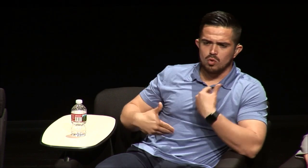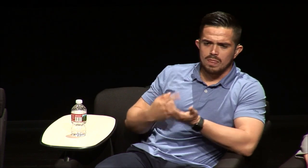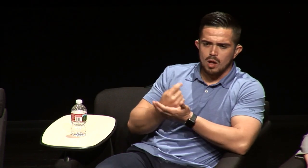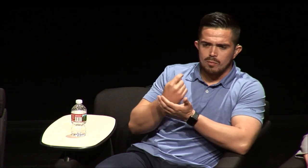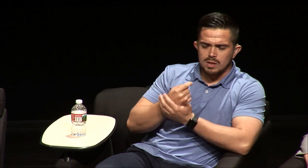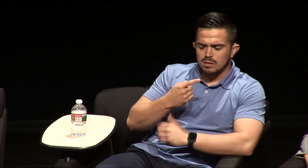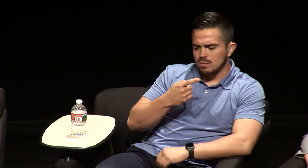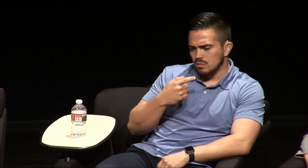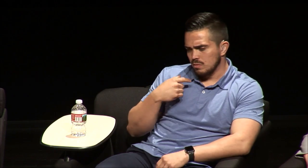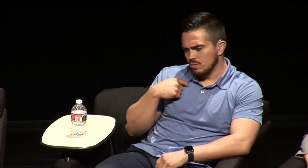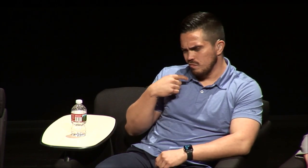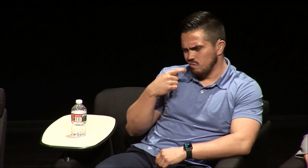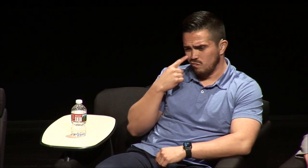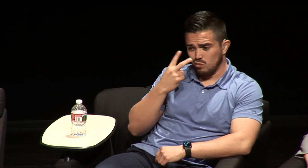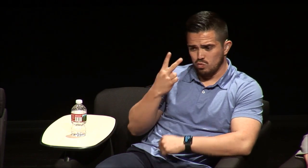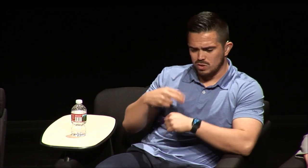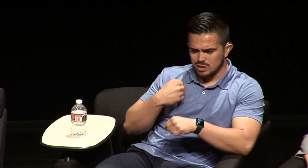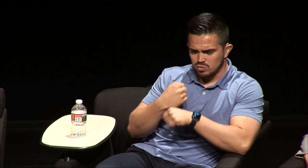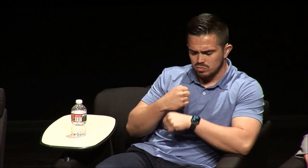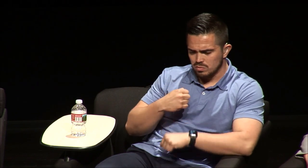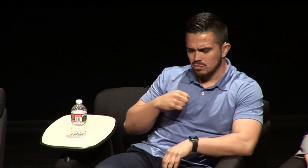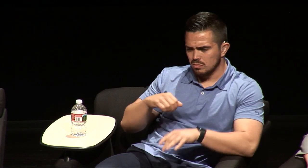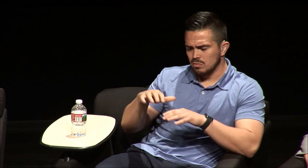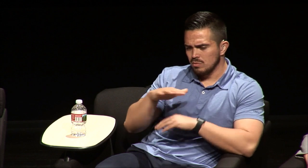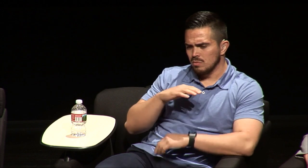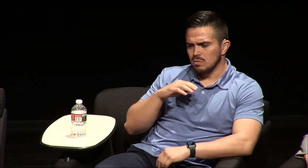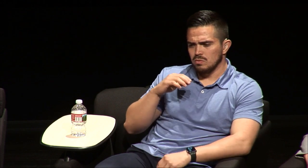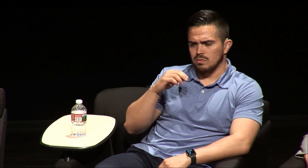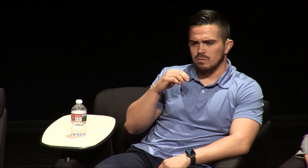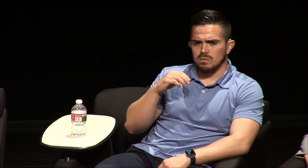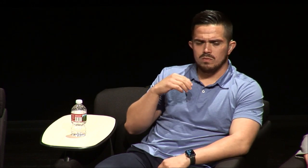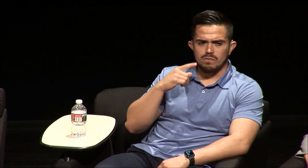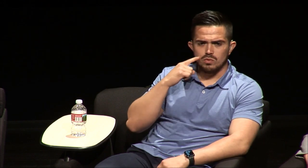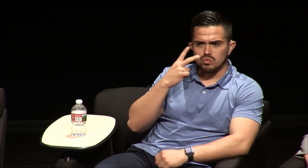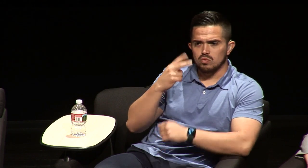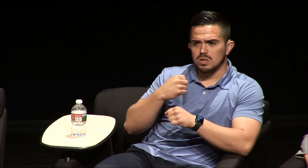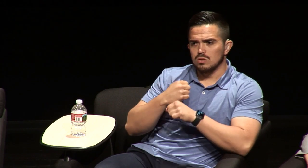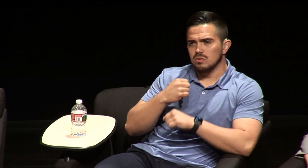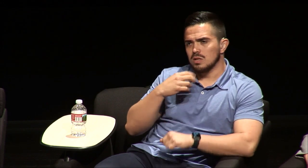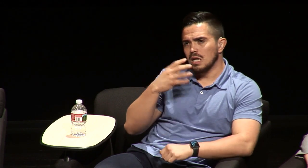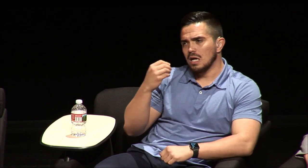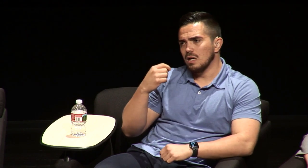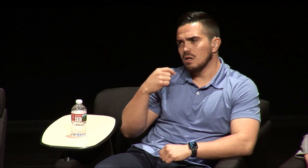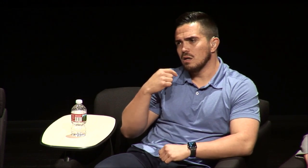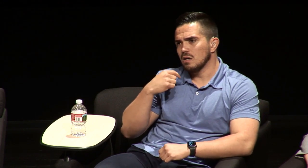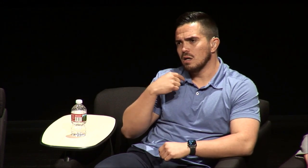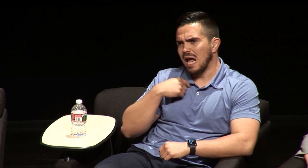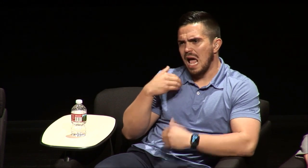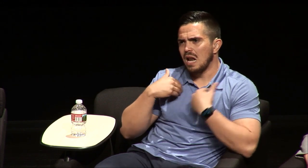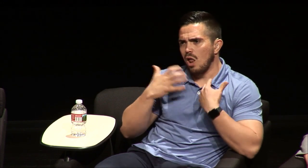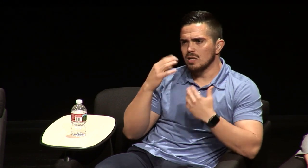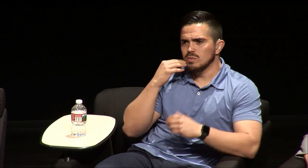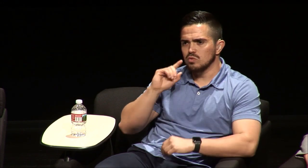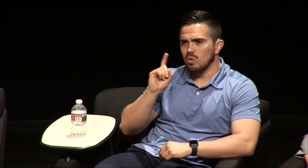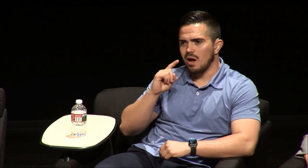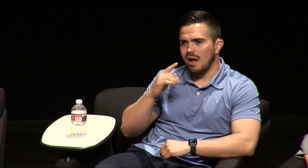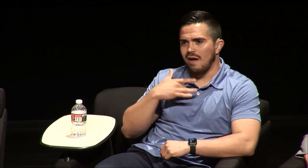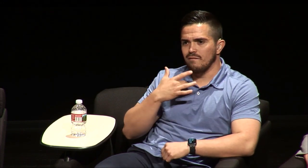doing some work in physical therapy and for a couple years and had a lot of